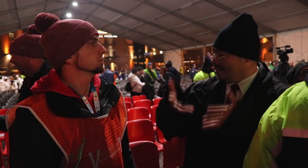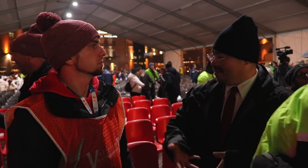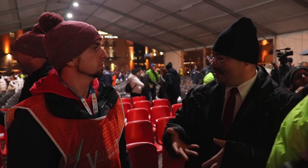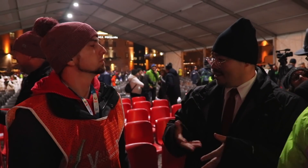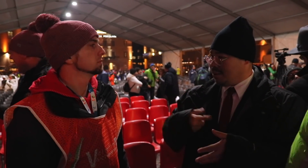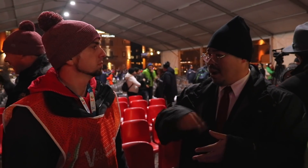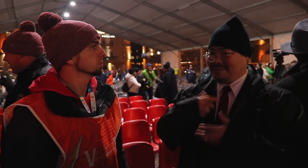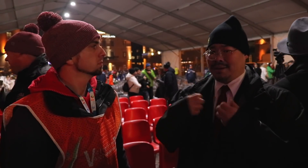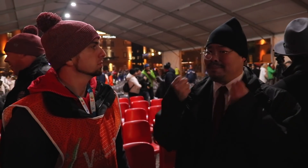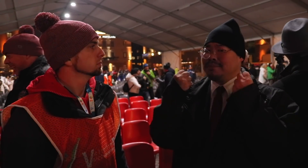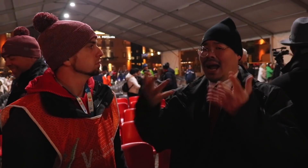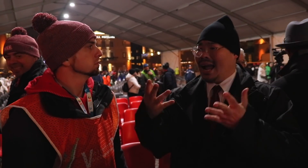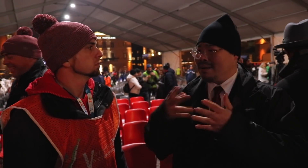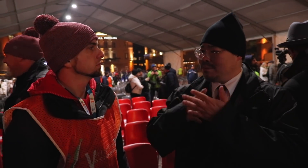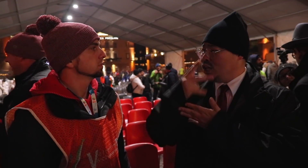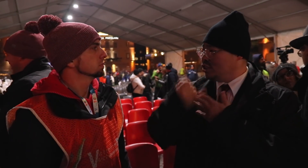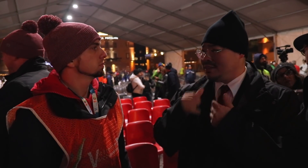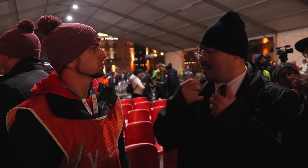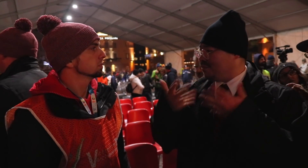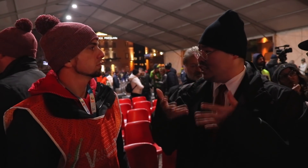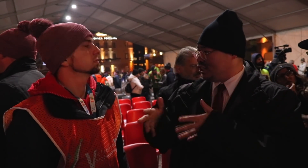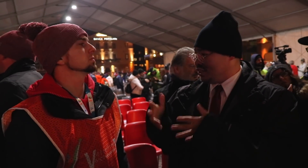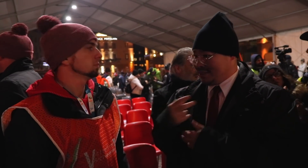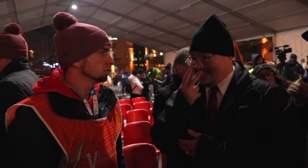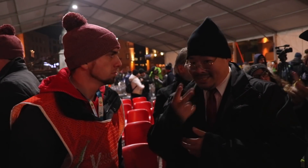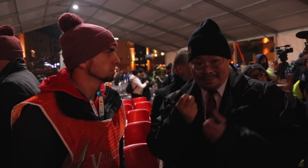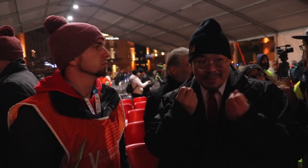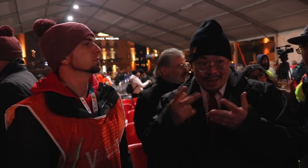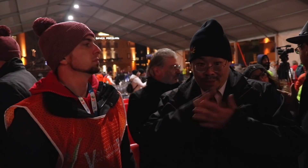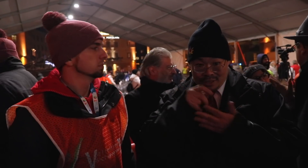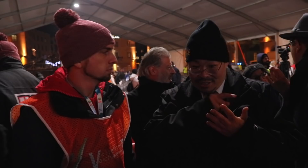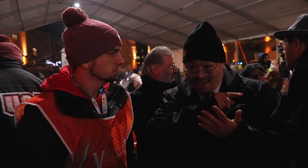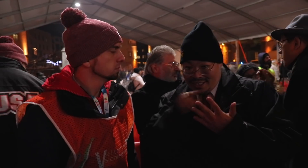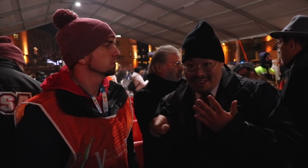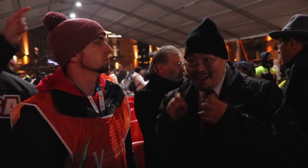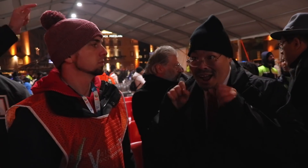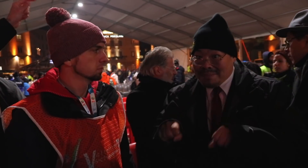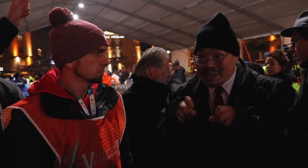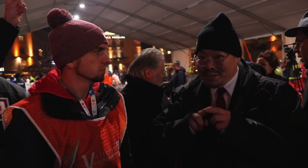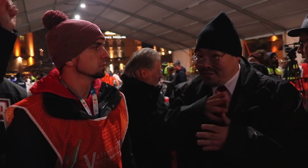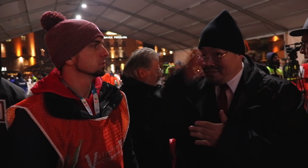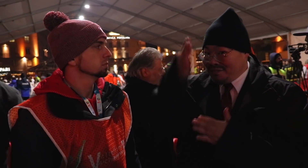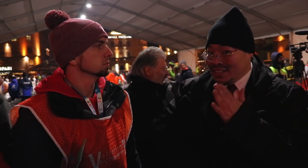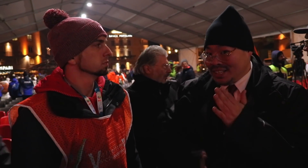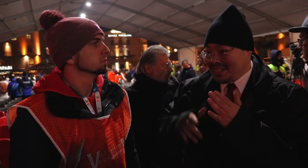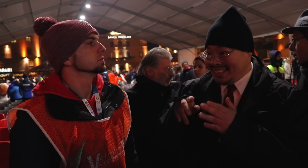left and there are many projects that are not finished. I can see many projects but the opportunities to finish them